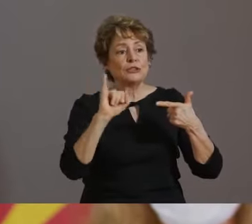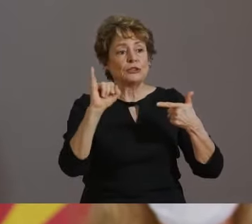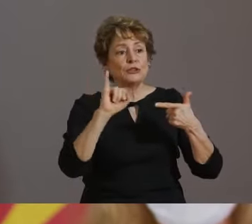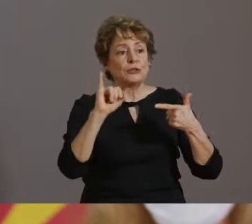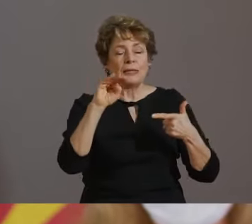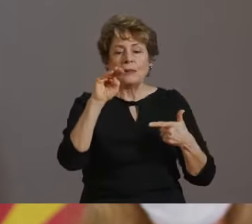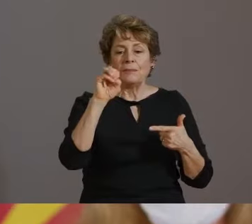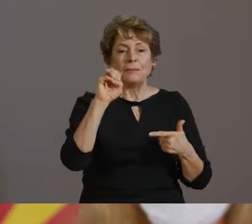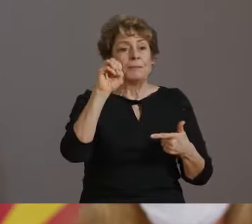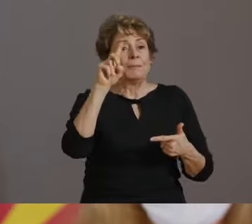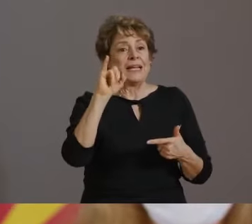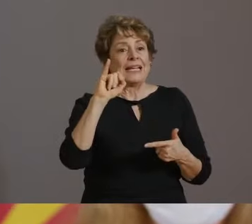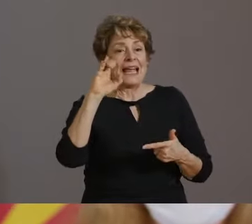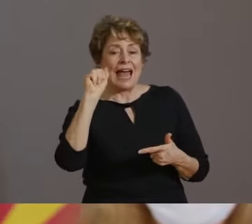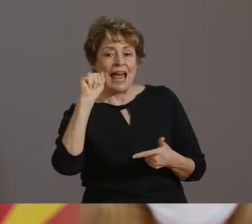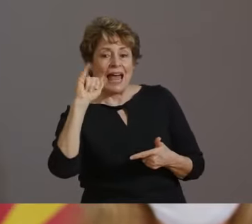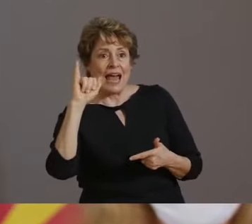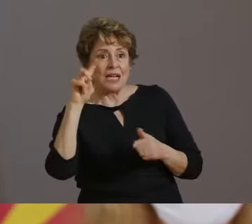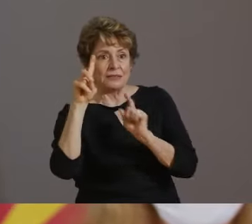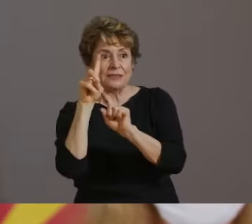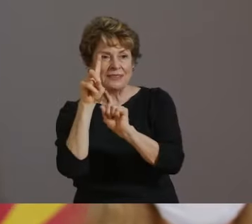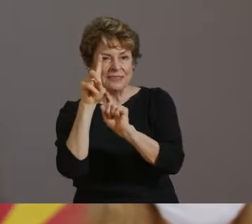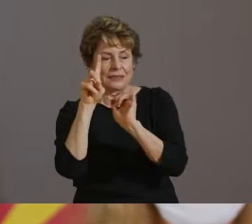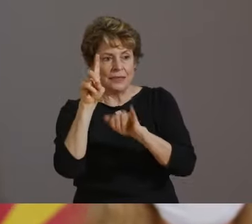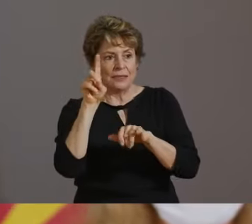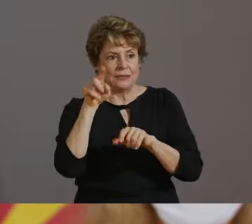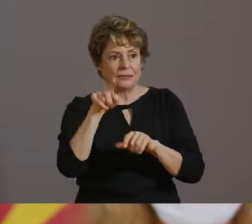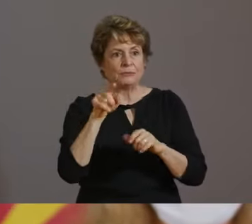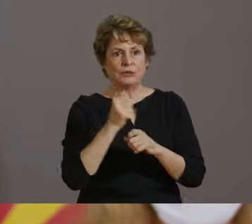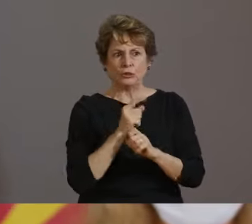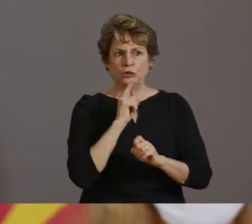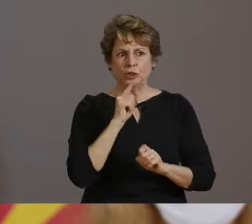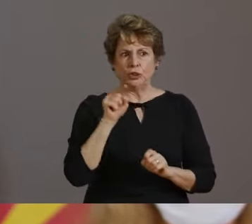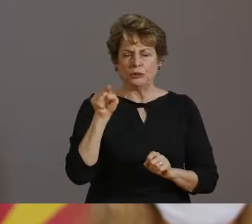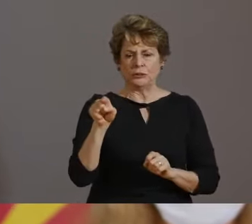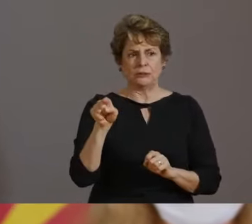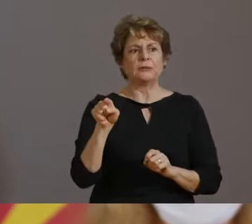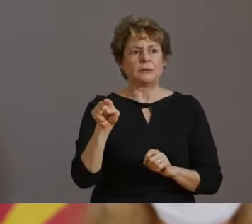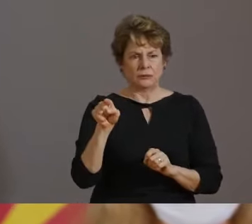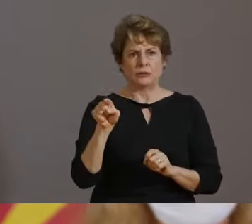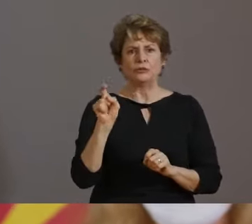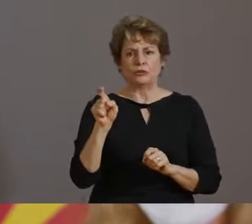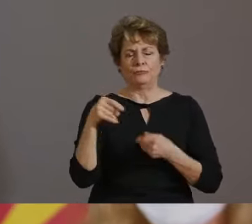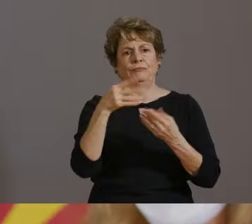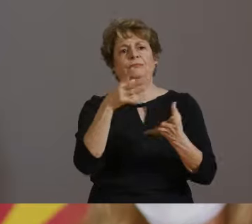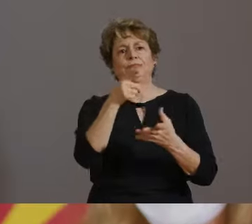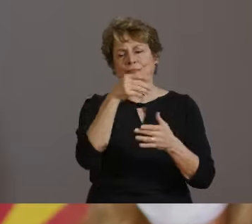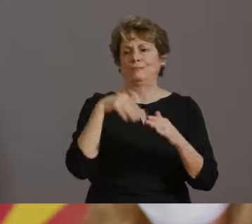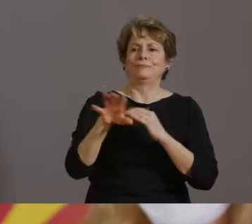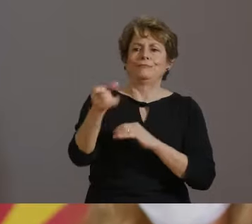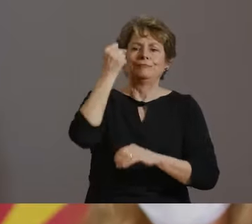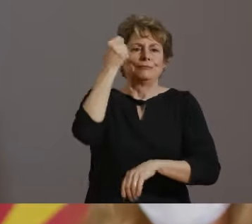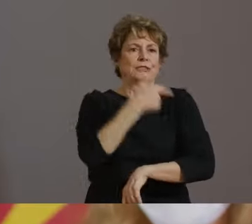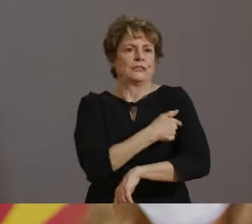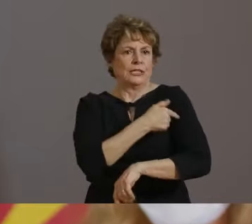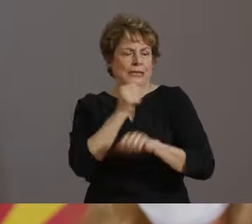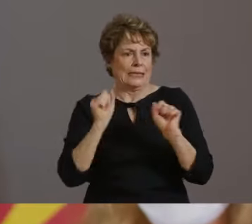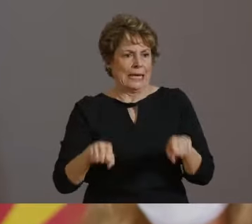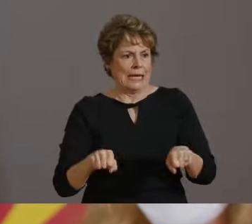AHCCCS WILL BE INCREASING REIMBURSEMENTS TO PROVIDERS THAT OFFER FLU SHOTS TO AHCCCS MEMBERS.